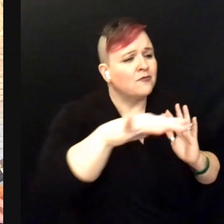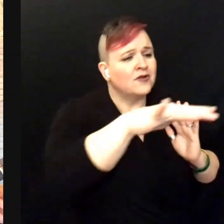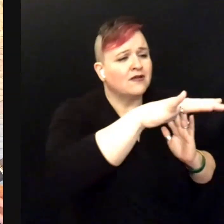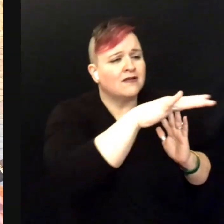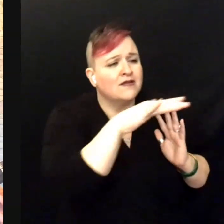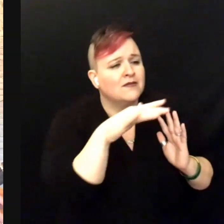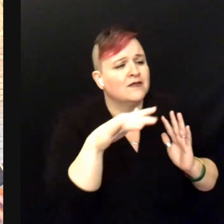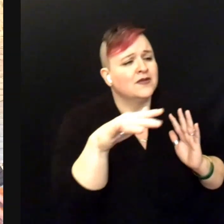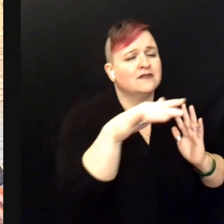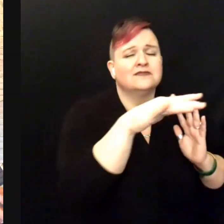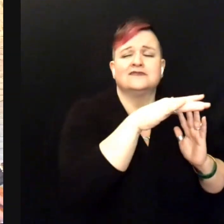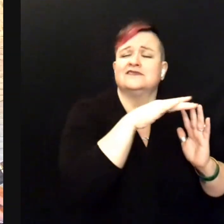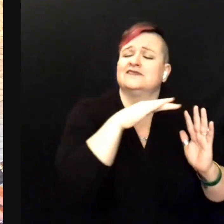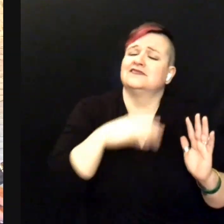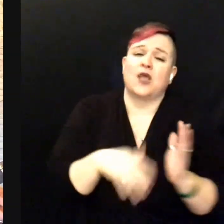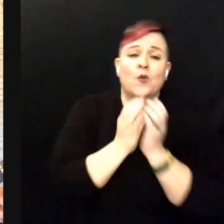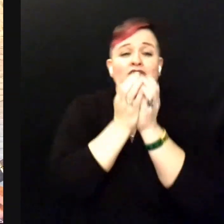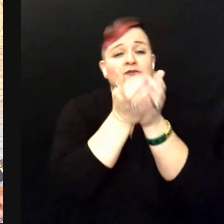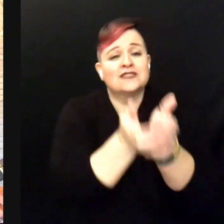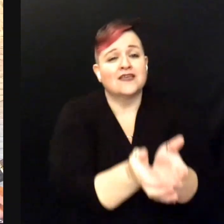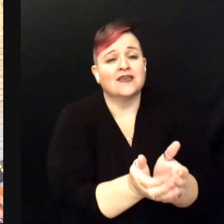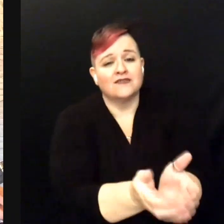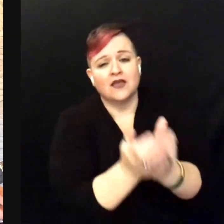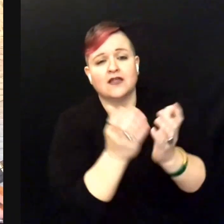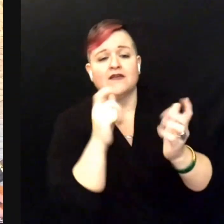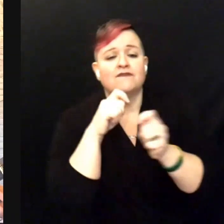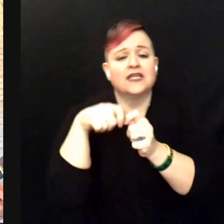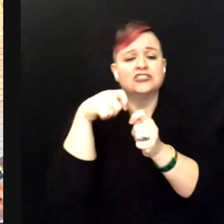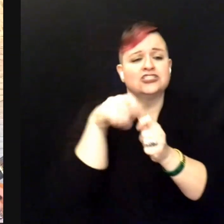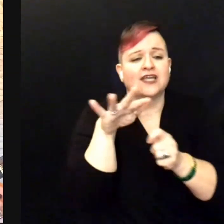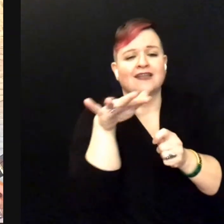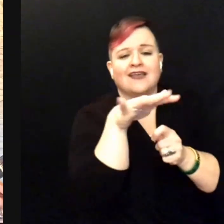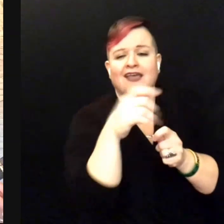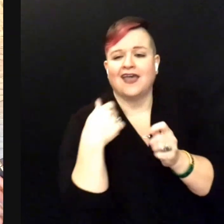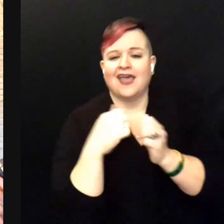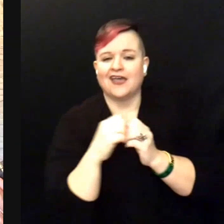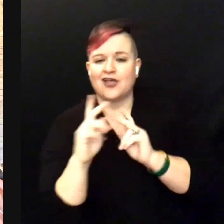Where those fishing boats With their sails afloat